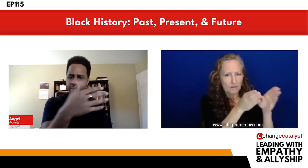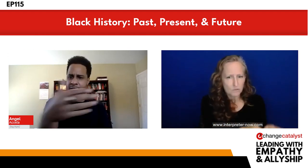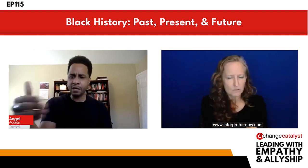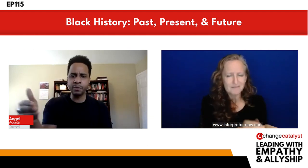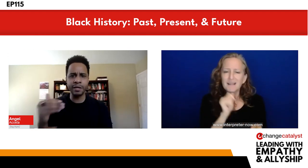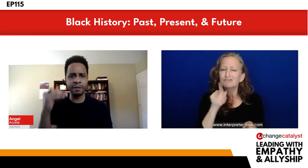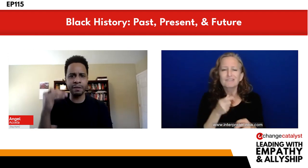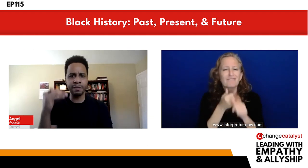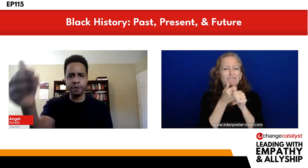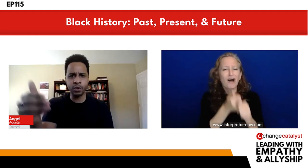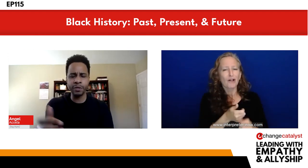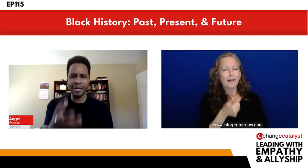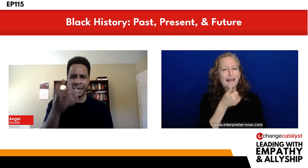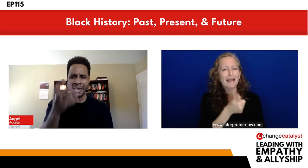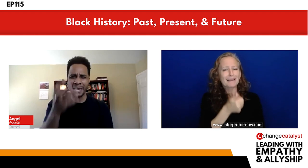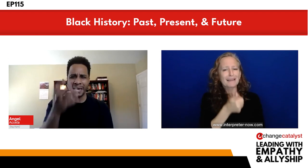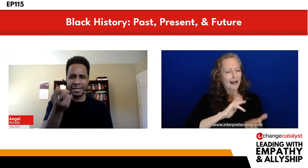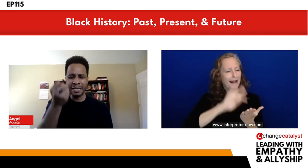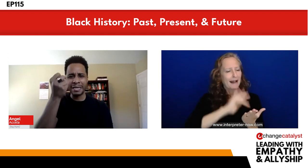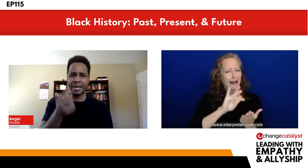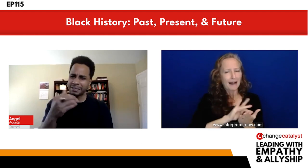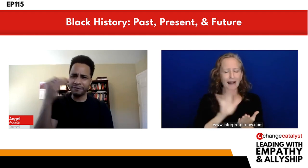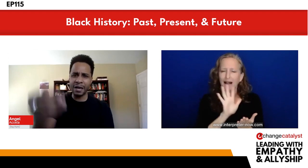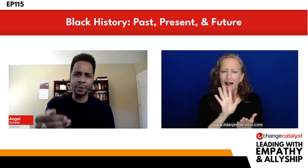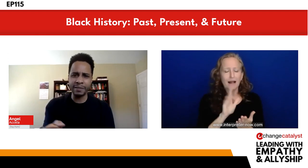in the immediate community. It could be in the virtual community. Really, not just following